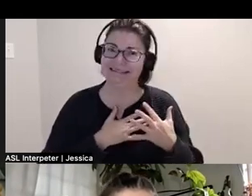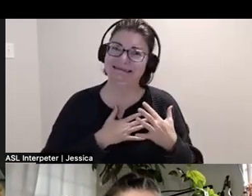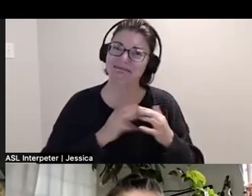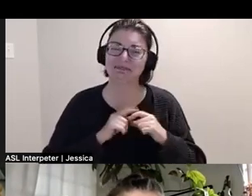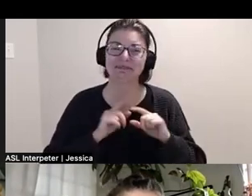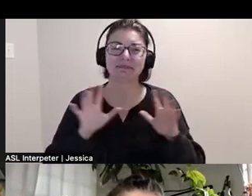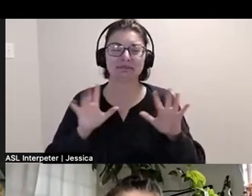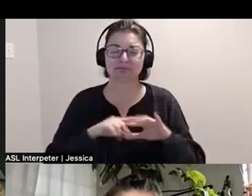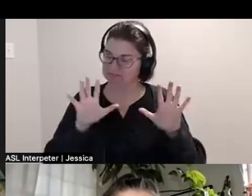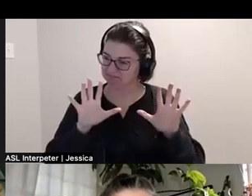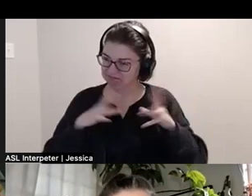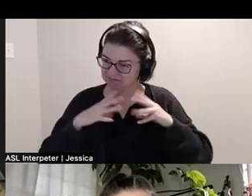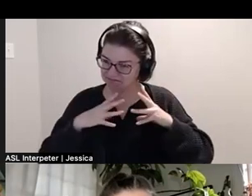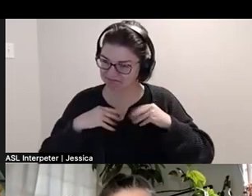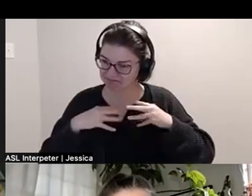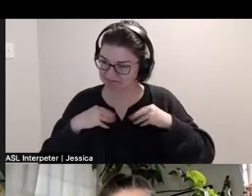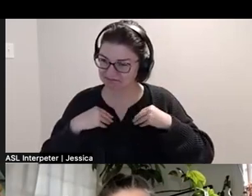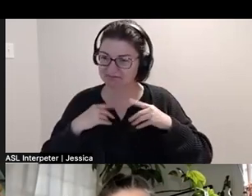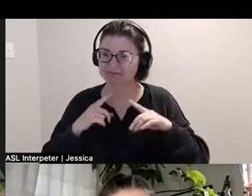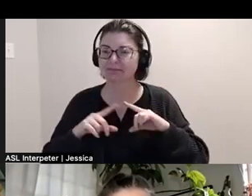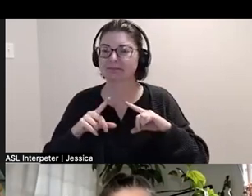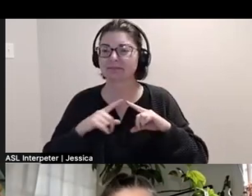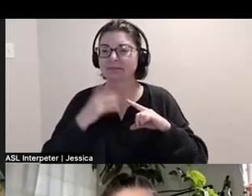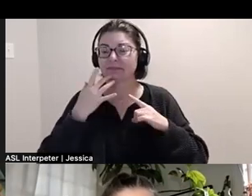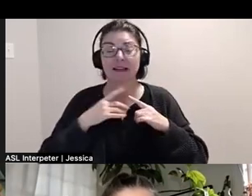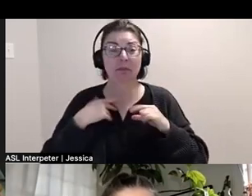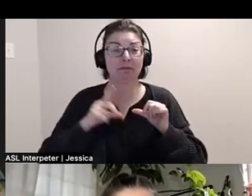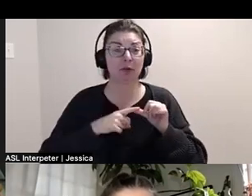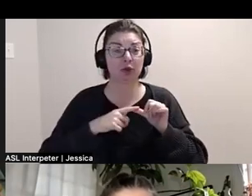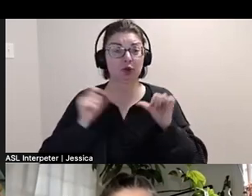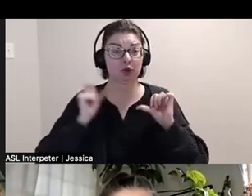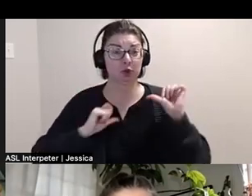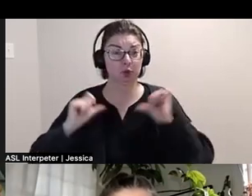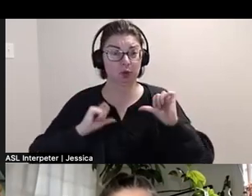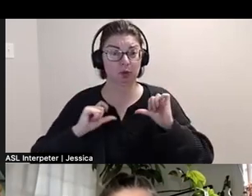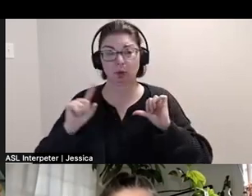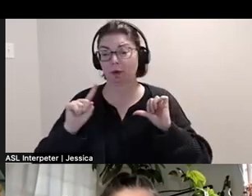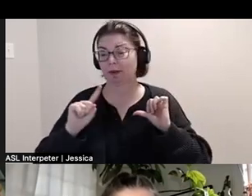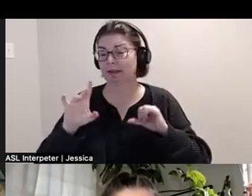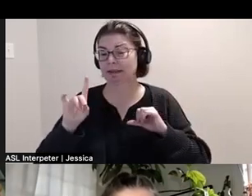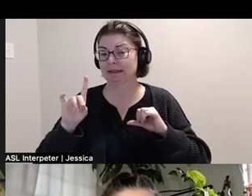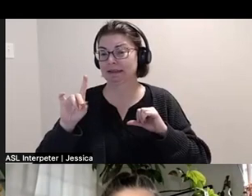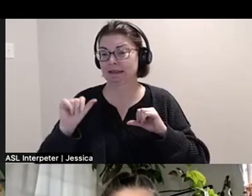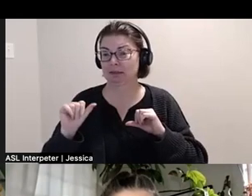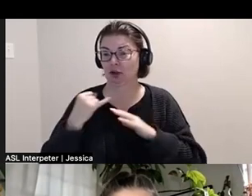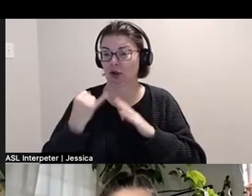And, I had the privilege of my first show being, at a disability, like a disabled art space.